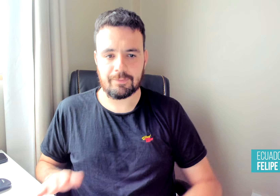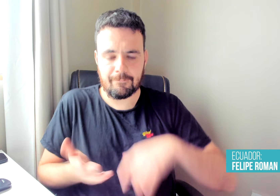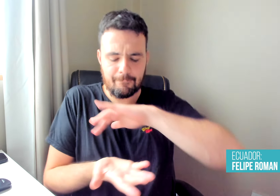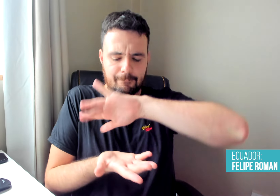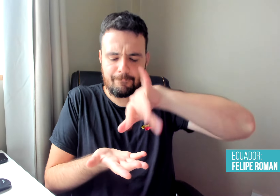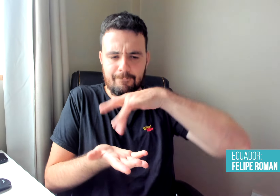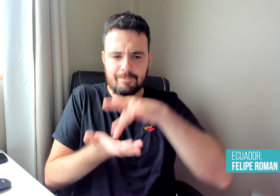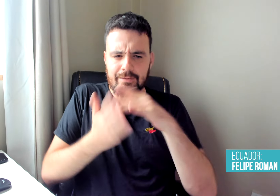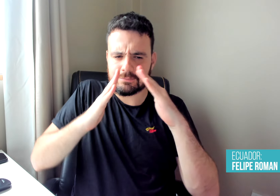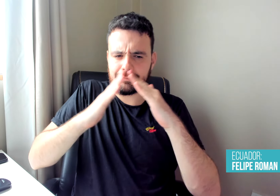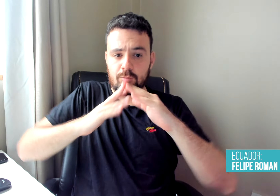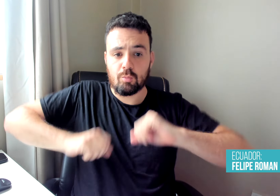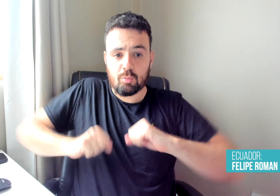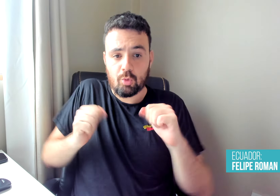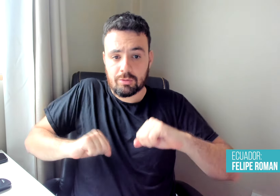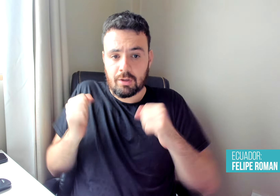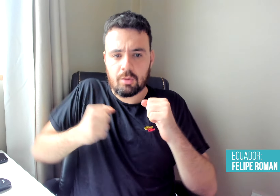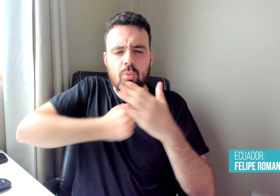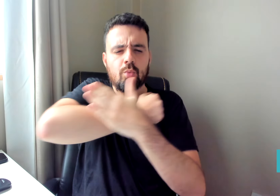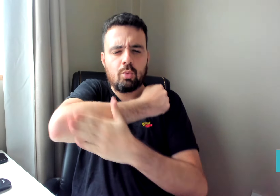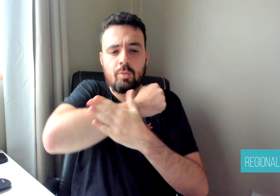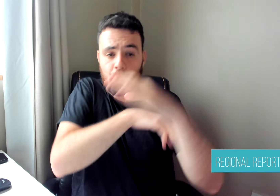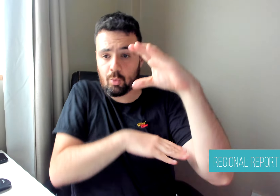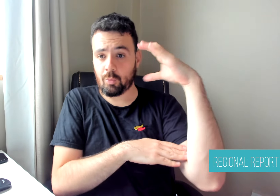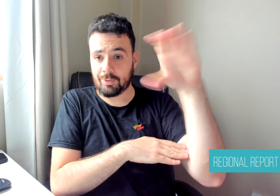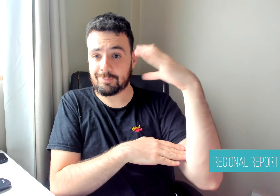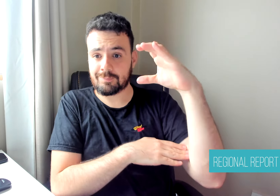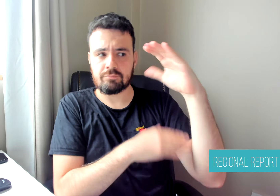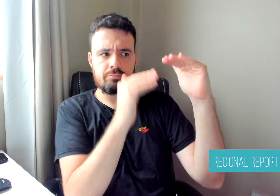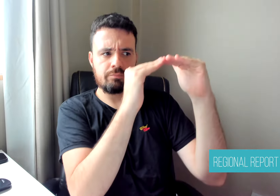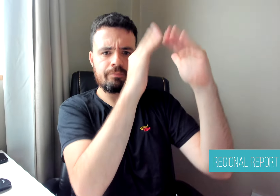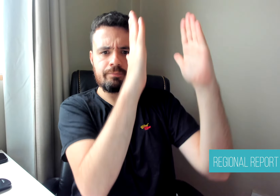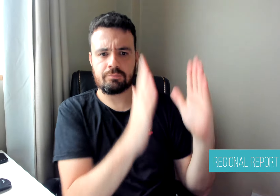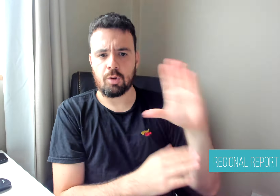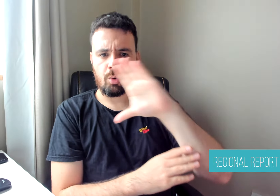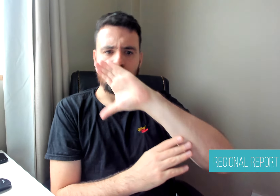In Bogotá, Colombia, Avianca and the National Federation of the Deaf